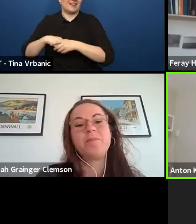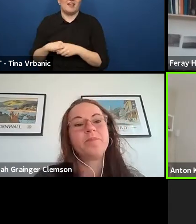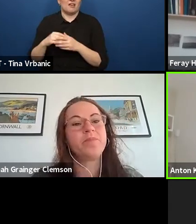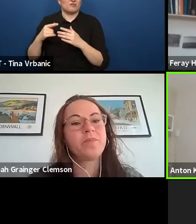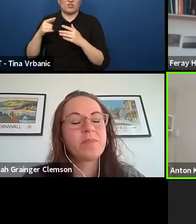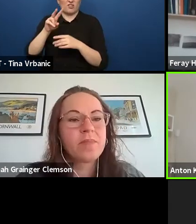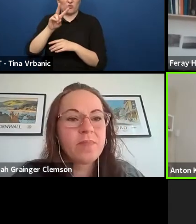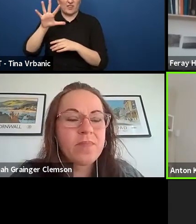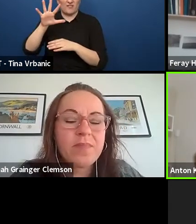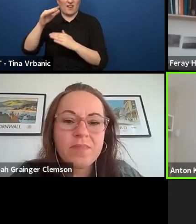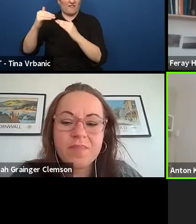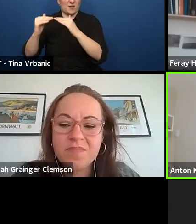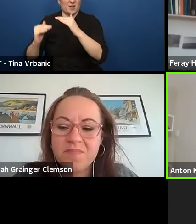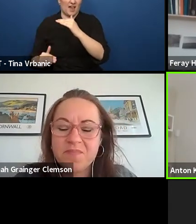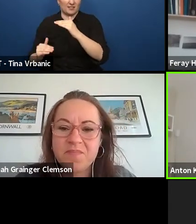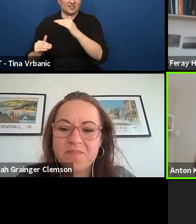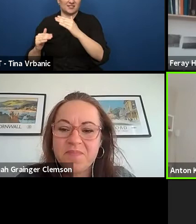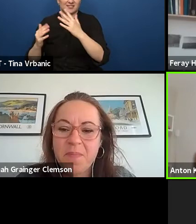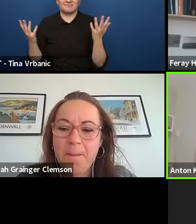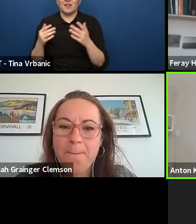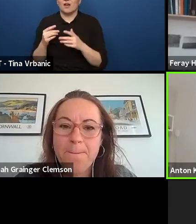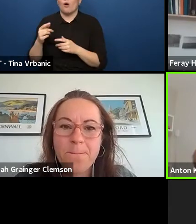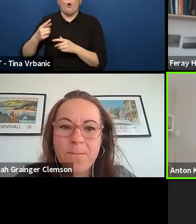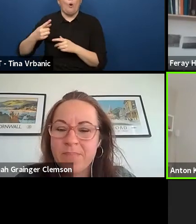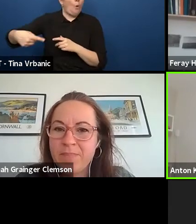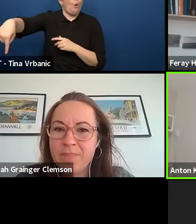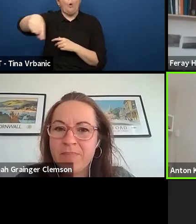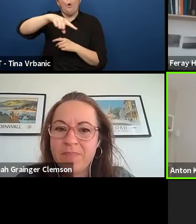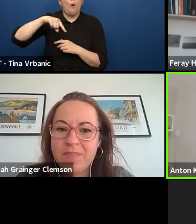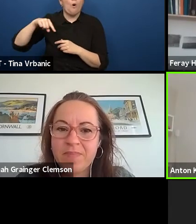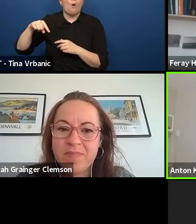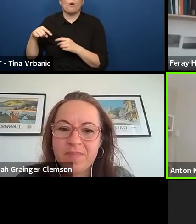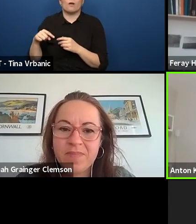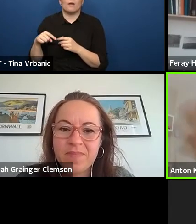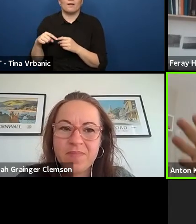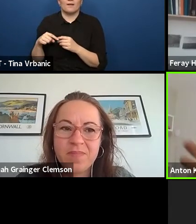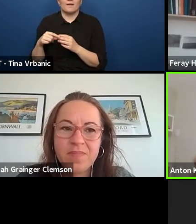And everyone was thrown a lot of responsibility